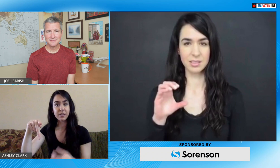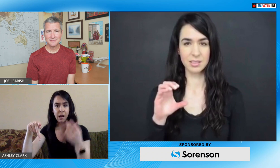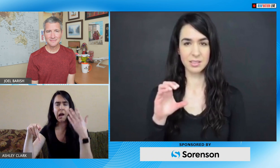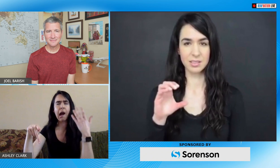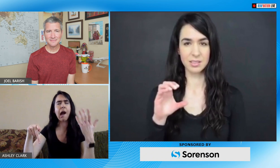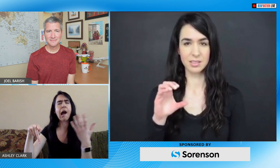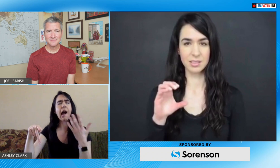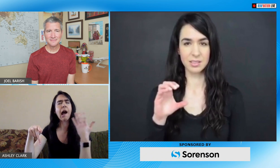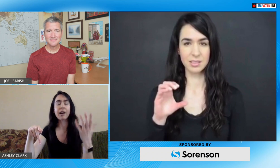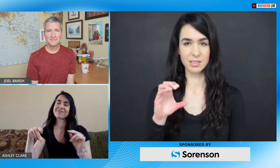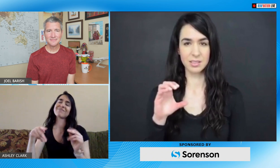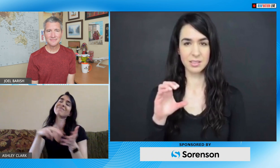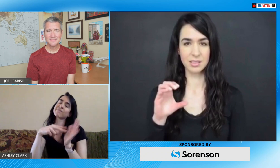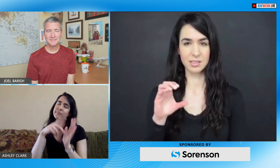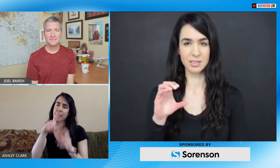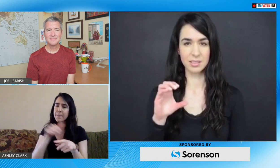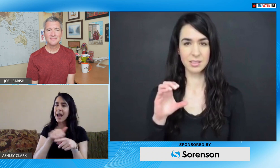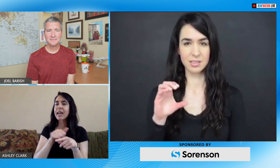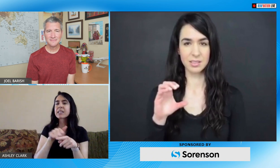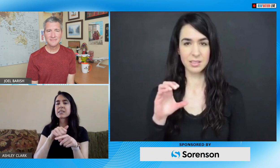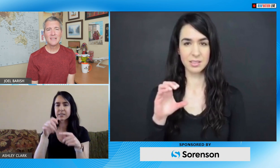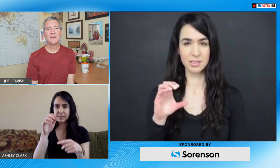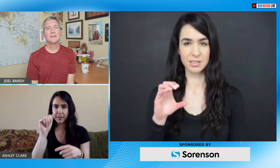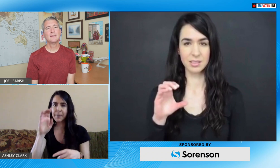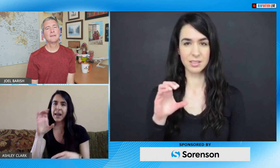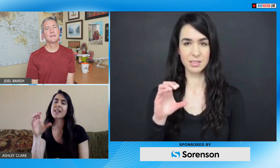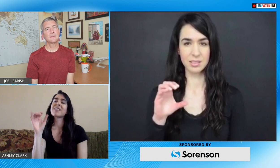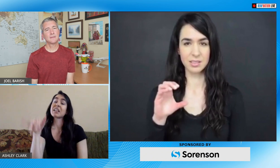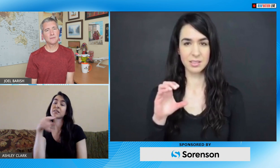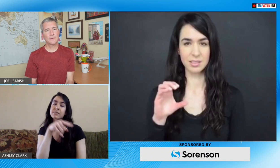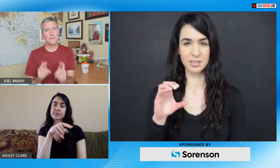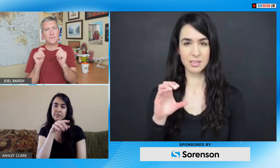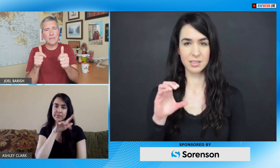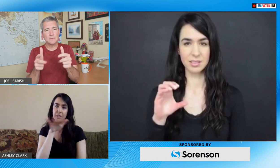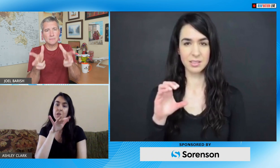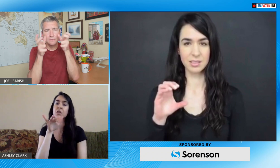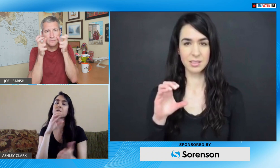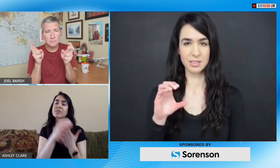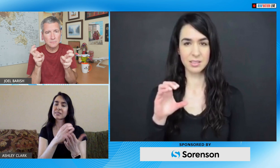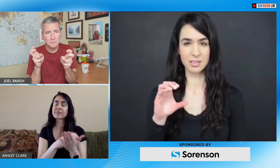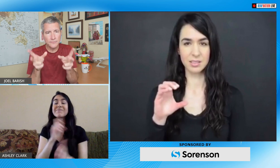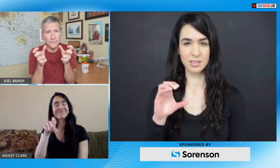would ask what is P what's the sign for P and people have to think through the